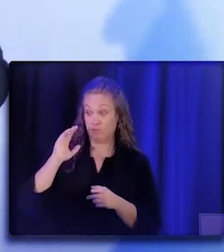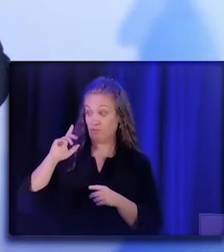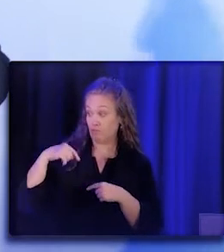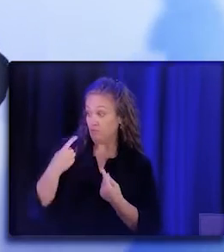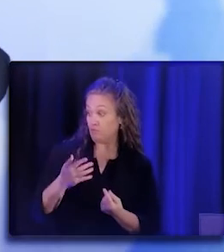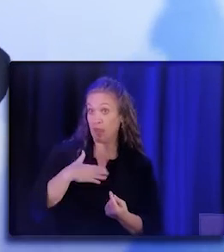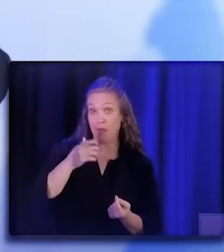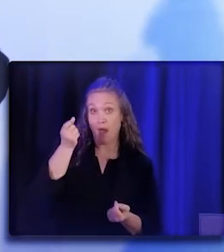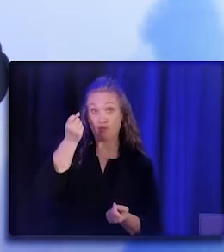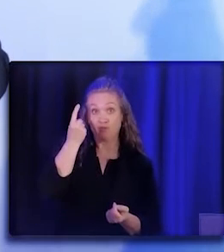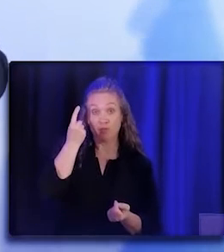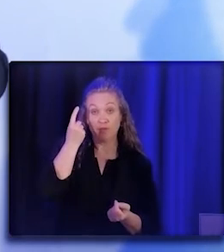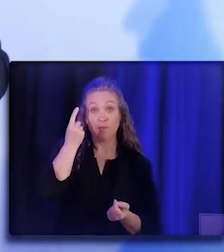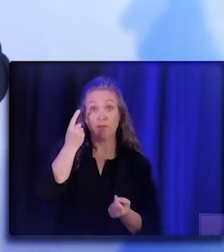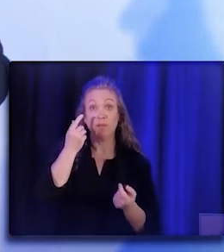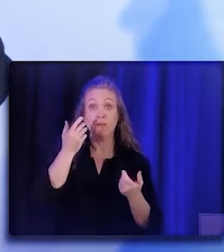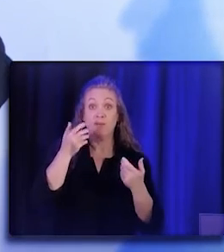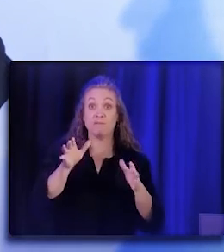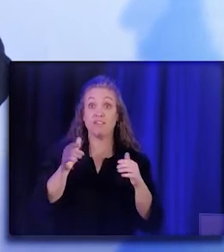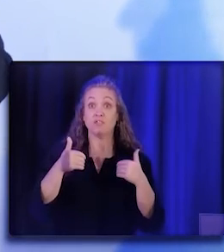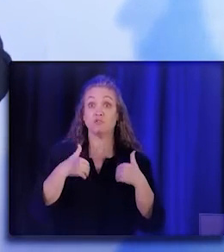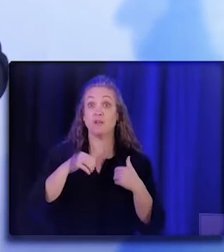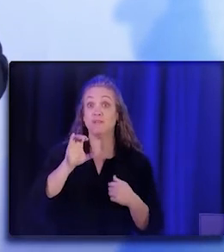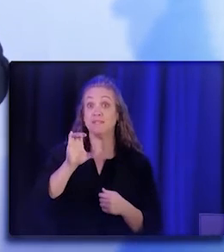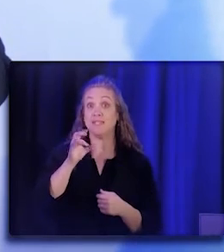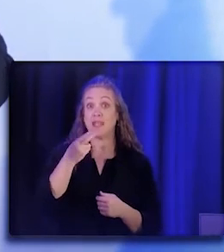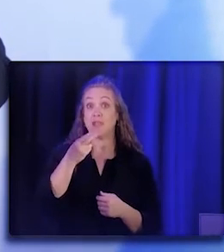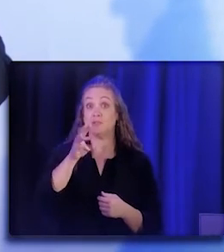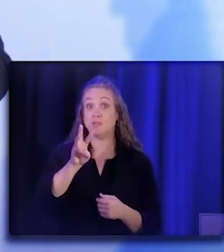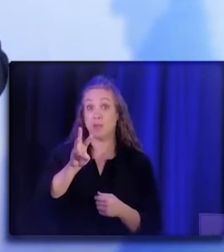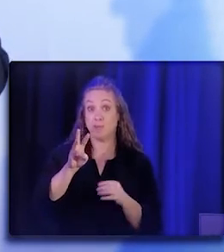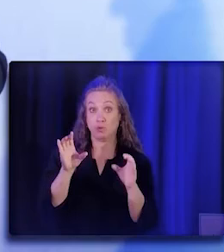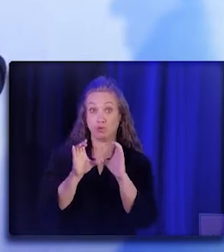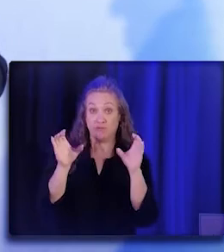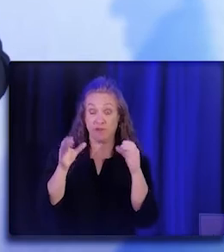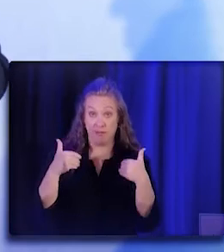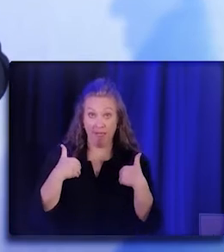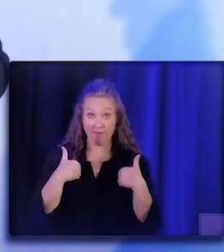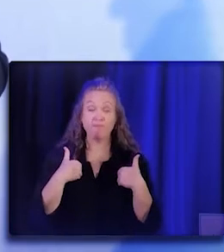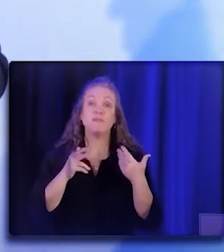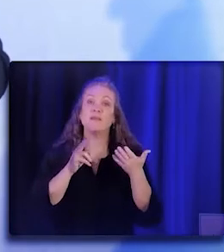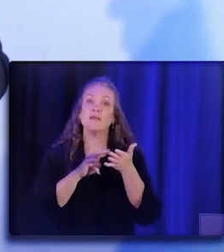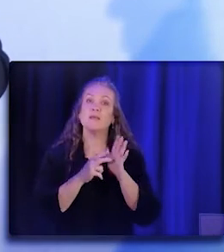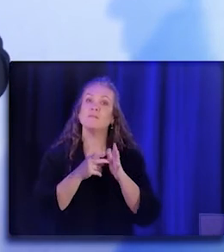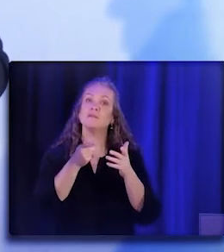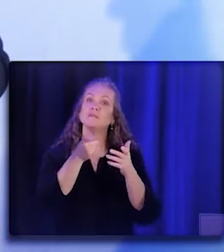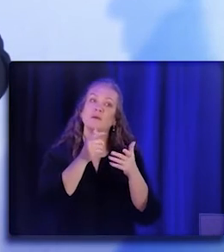once you get the the CHW certificate, what it says is that you've been trained and you're eligible